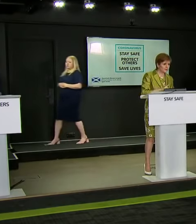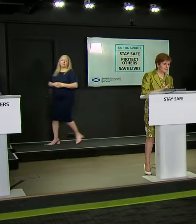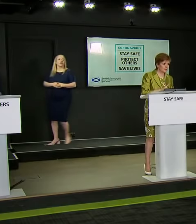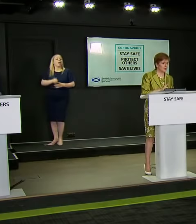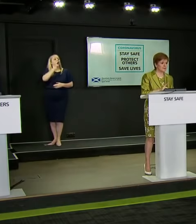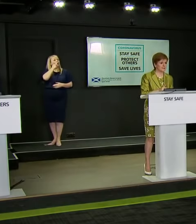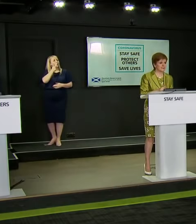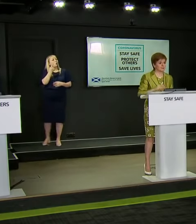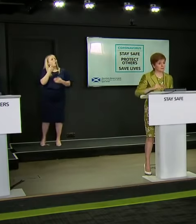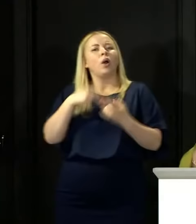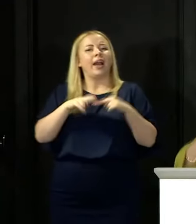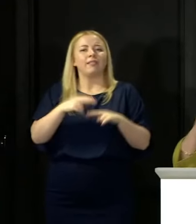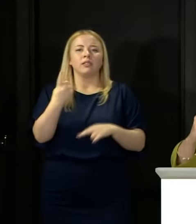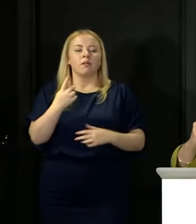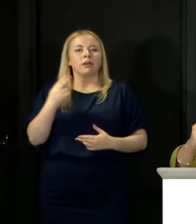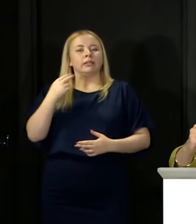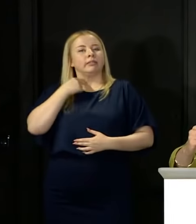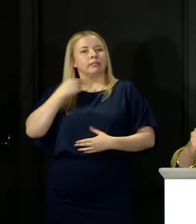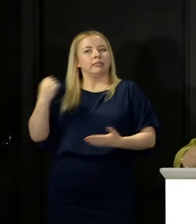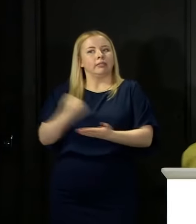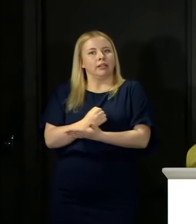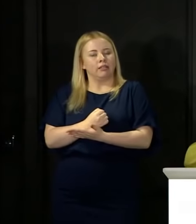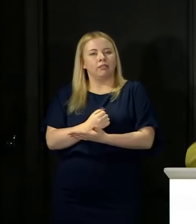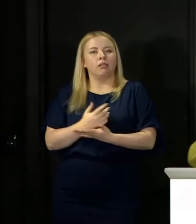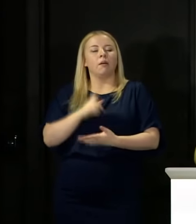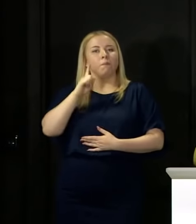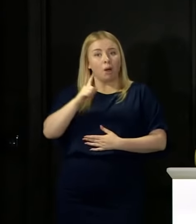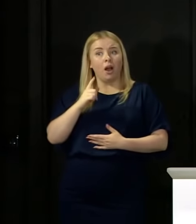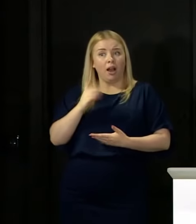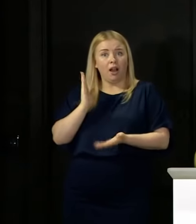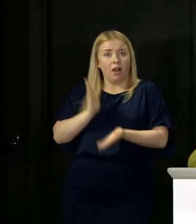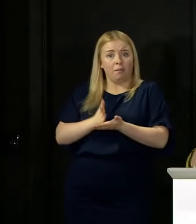person who is disappointed today, but the pass rates are up, and performance has improved